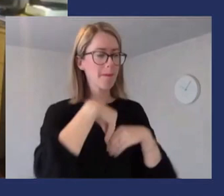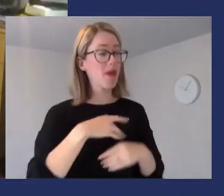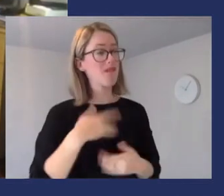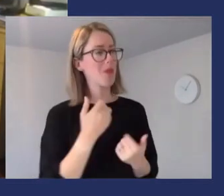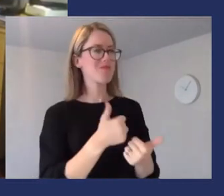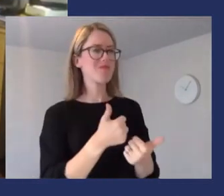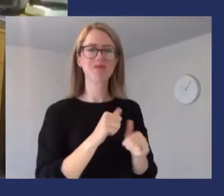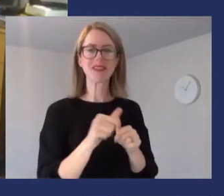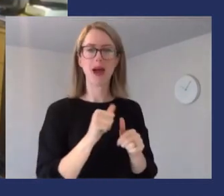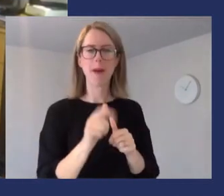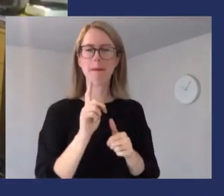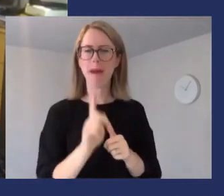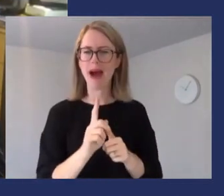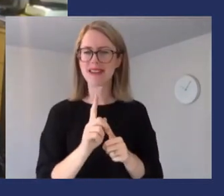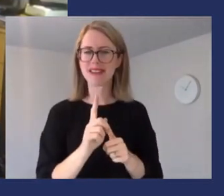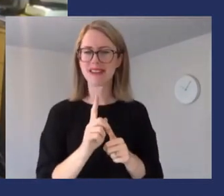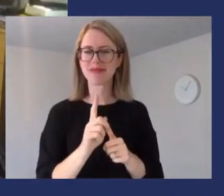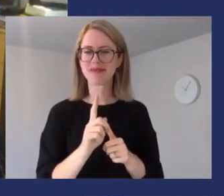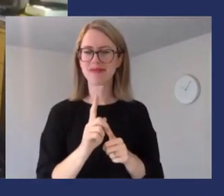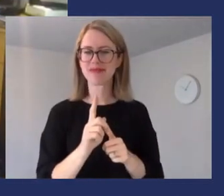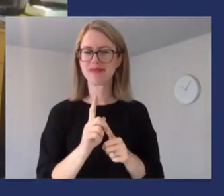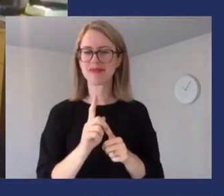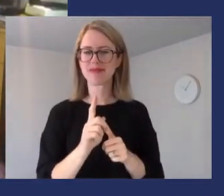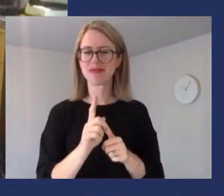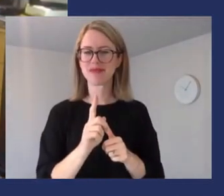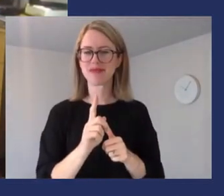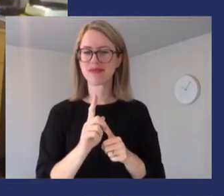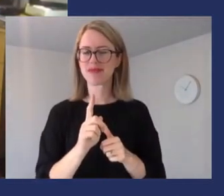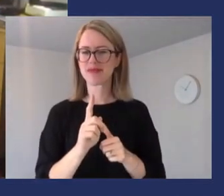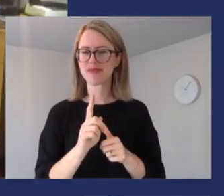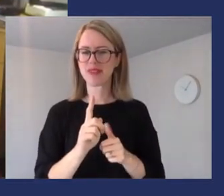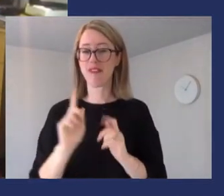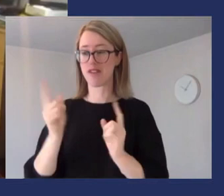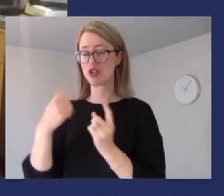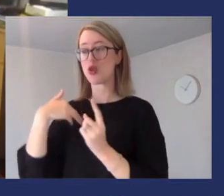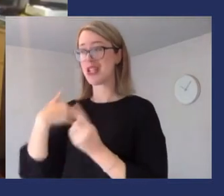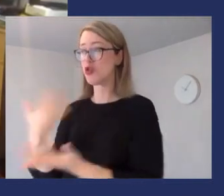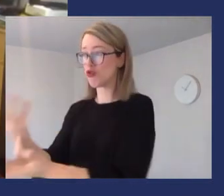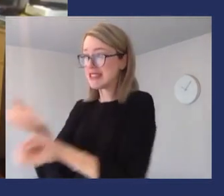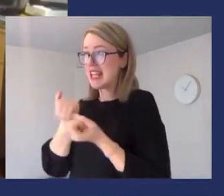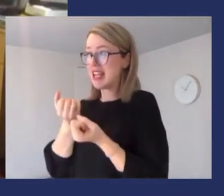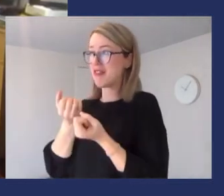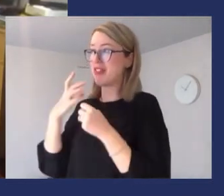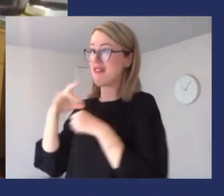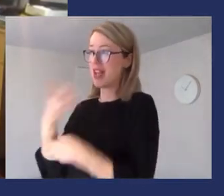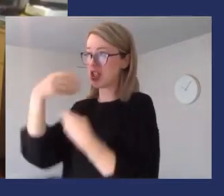what we know is that you obviously have to get infected first in order for them to be effective, right.